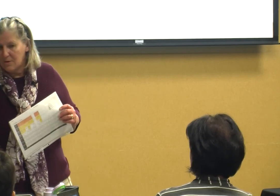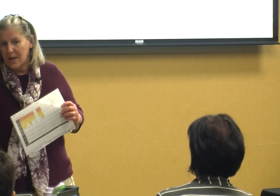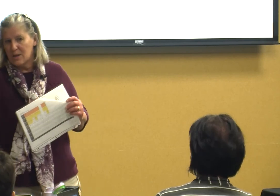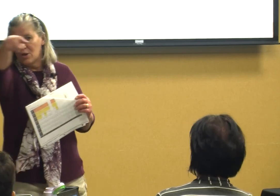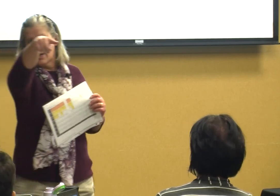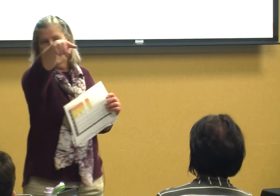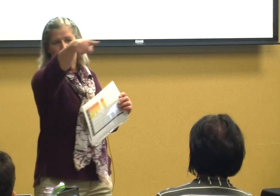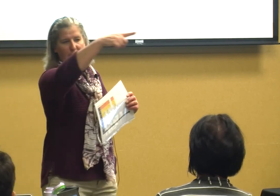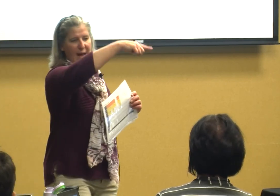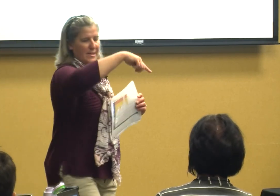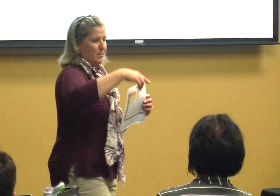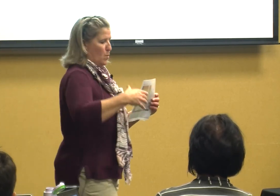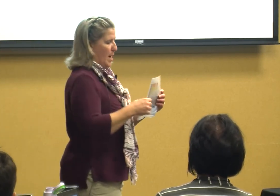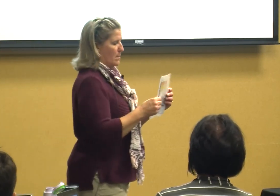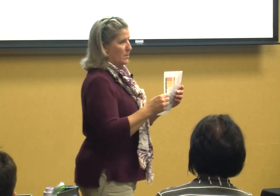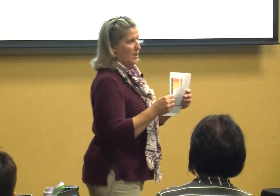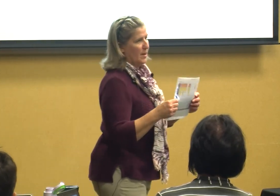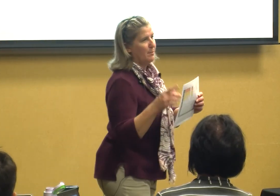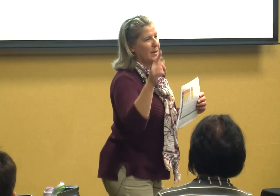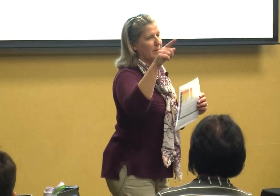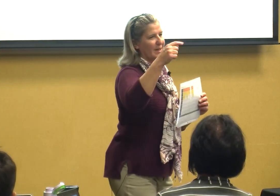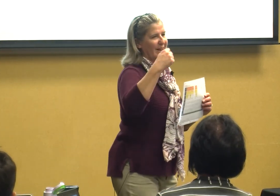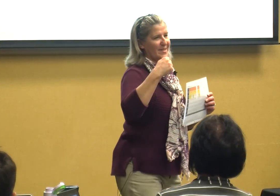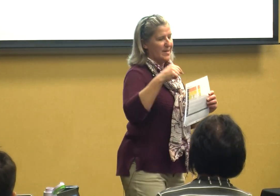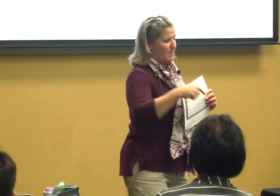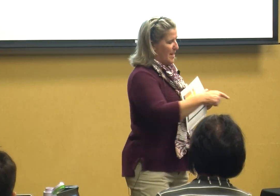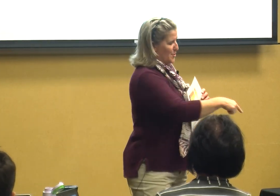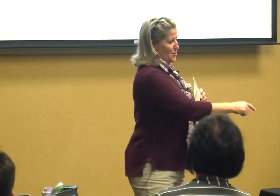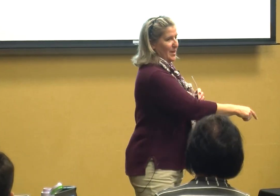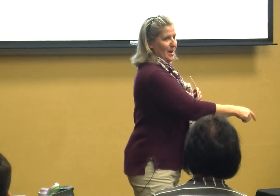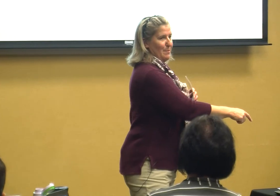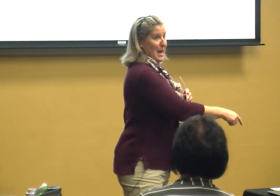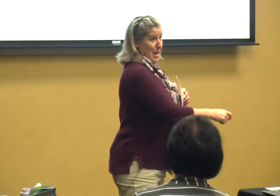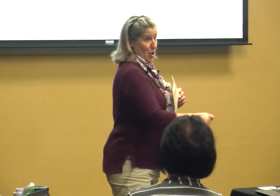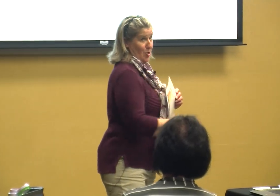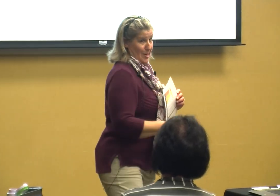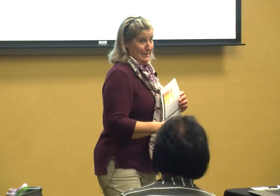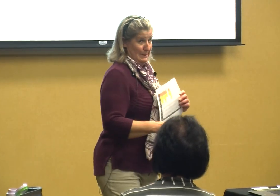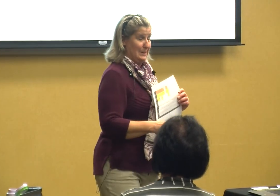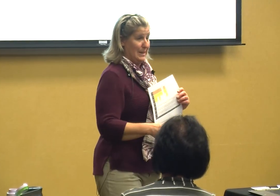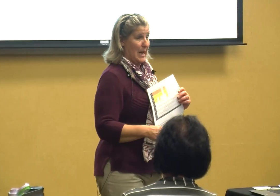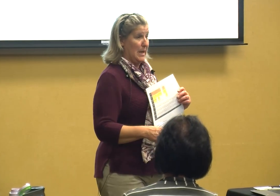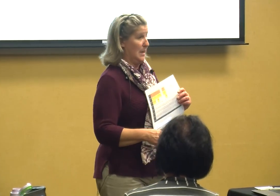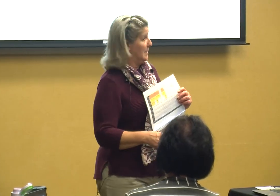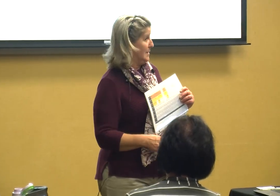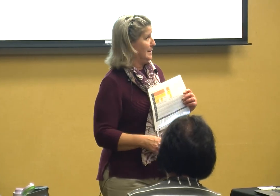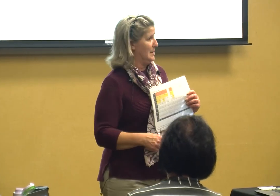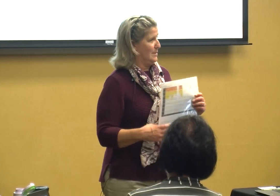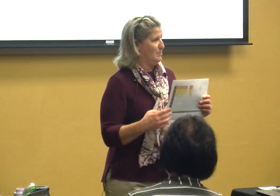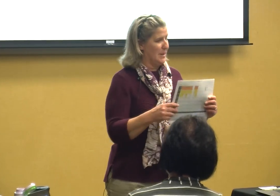take a look and then pass them around but like I said make sure they come back here today please